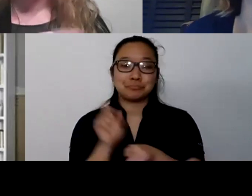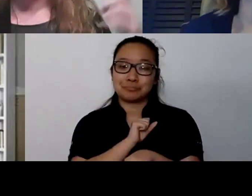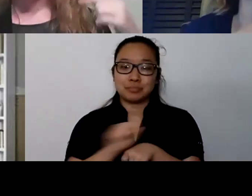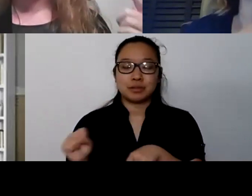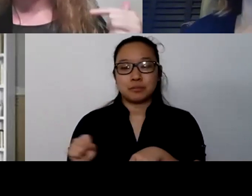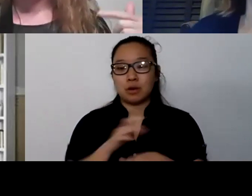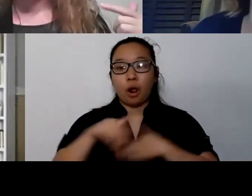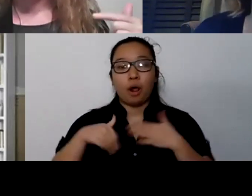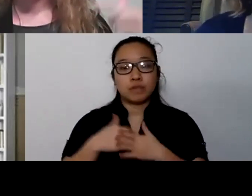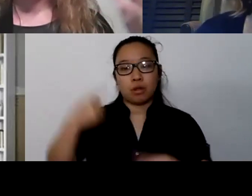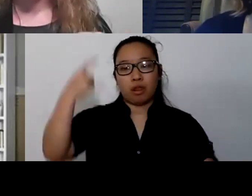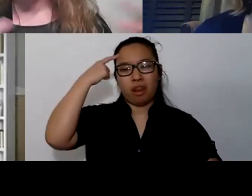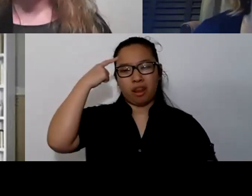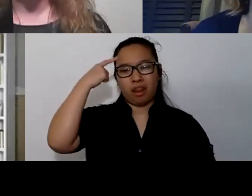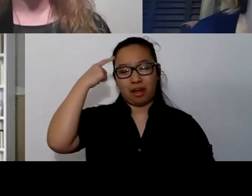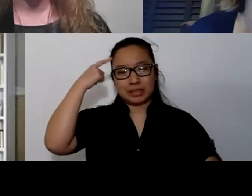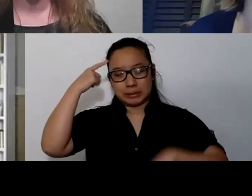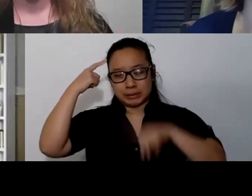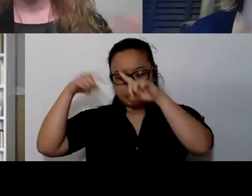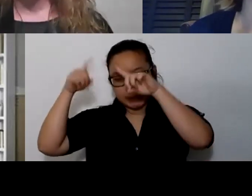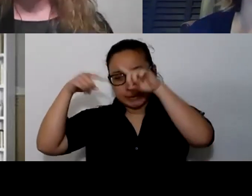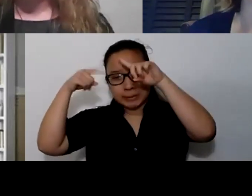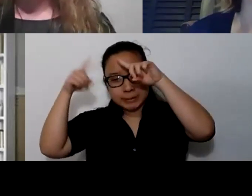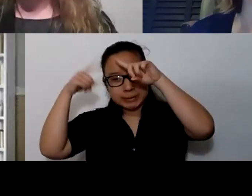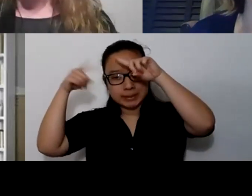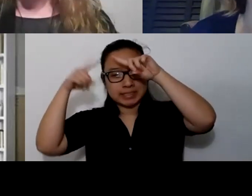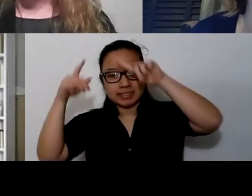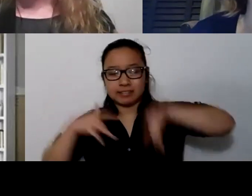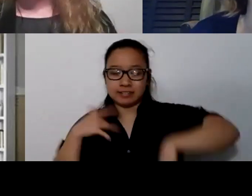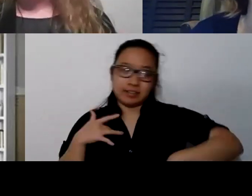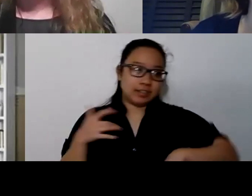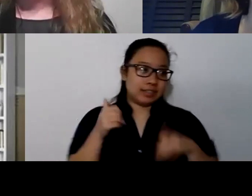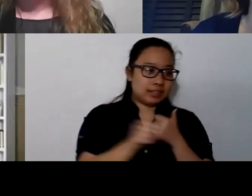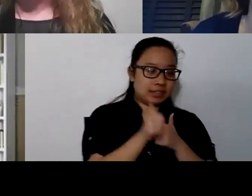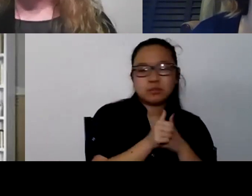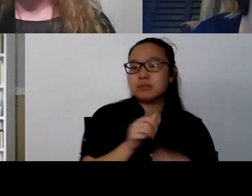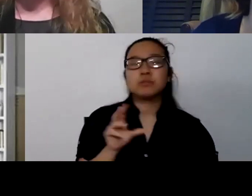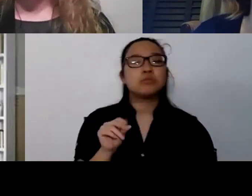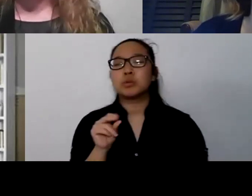we can challenge them a little bit. So again, am I in danger? Okay, I'm not right now. Right now I'm okay.